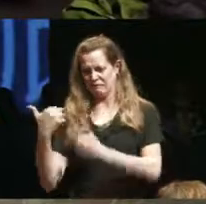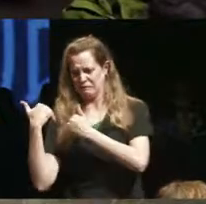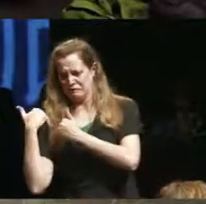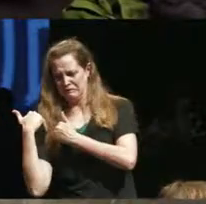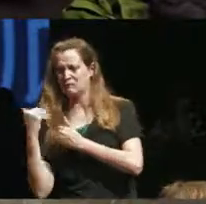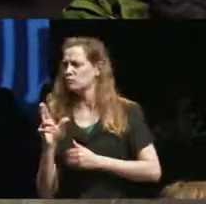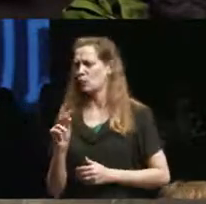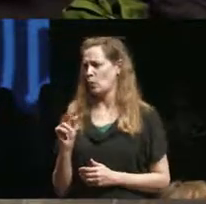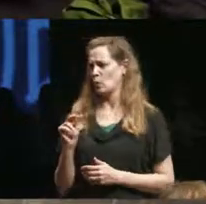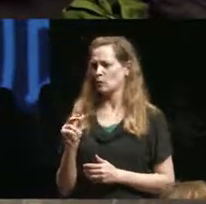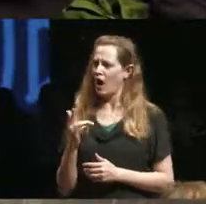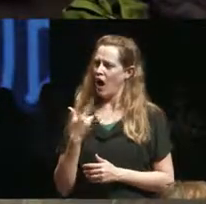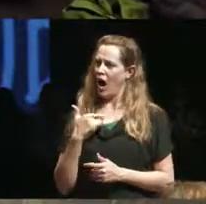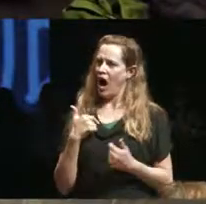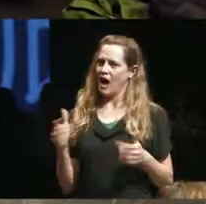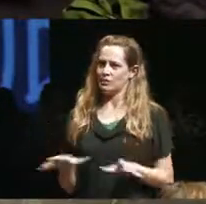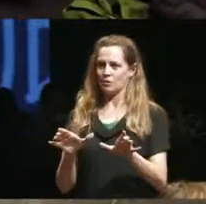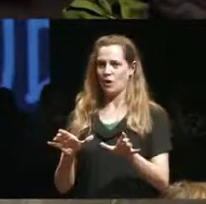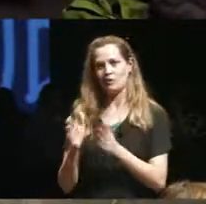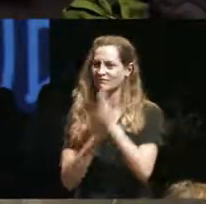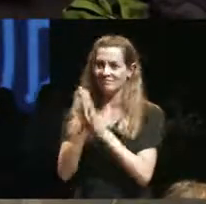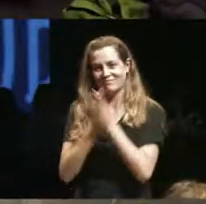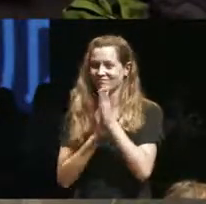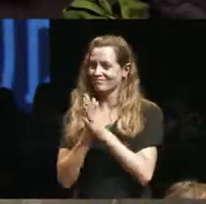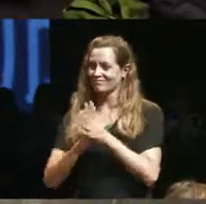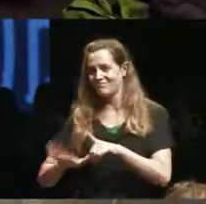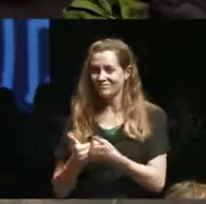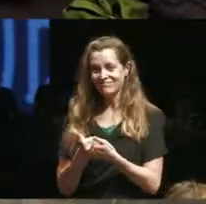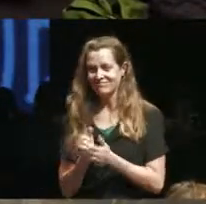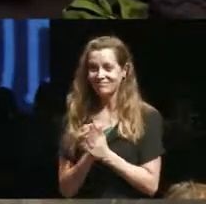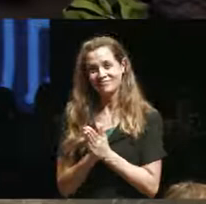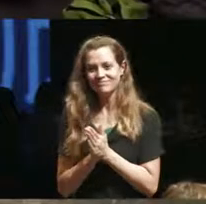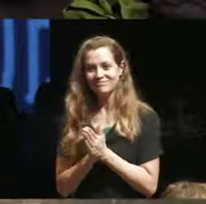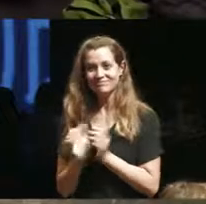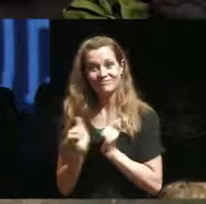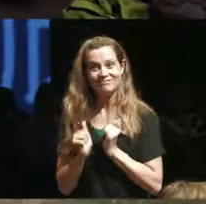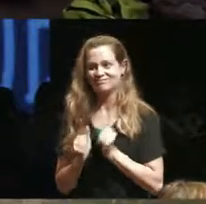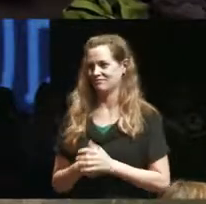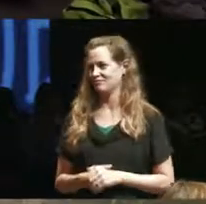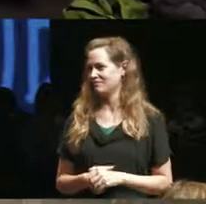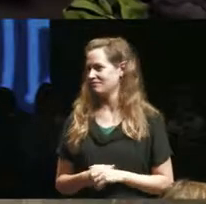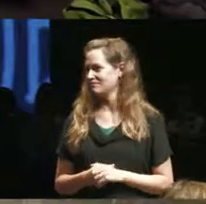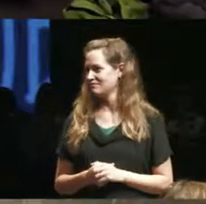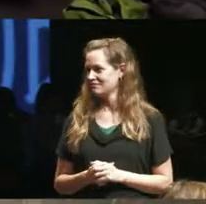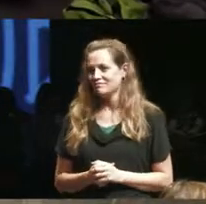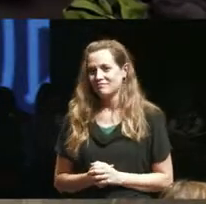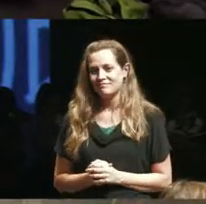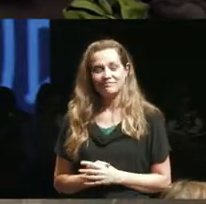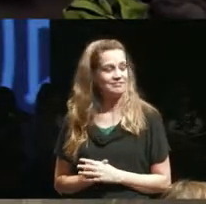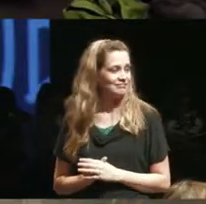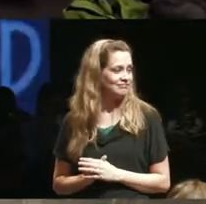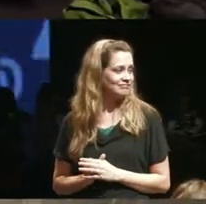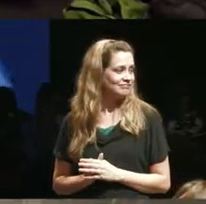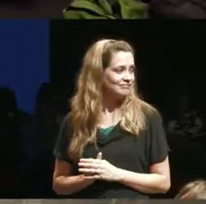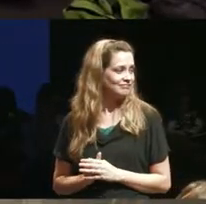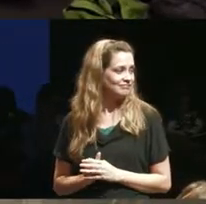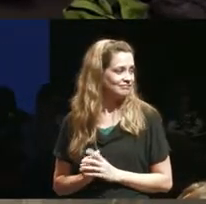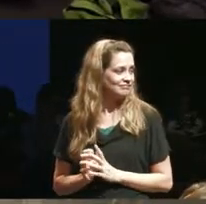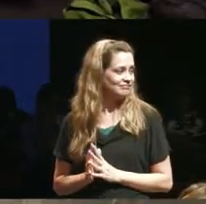that out of a sense of let me Adam I think yeah I think in terms of